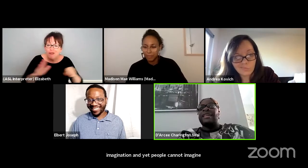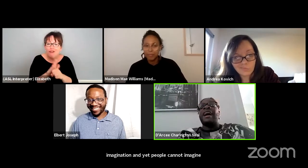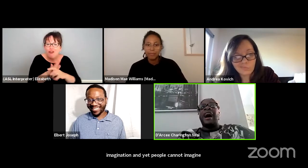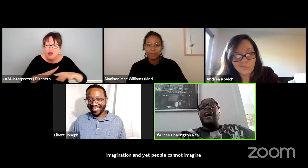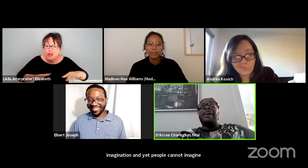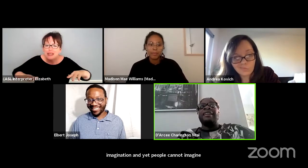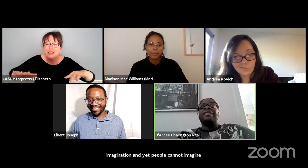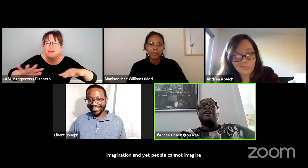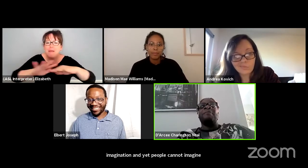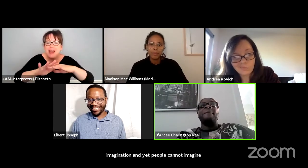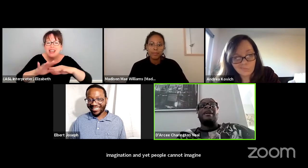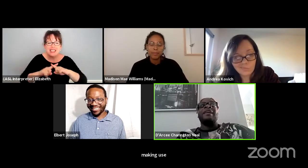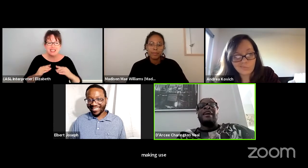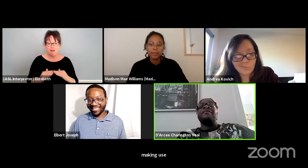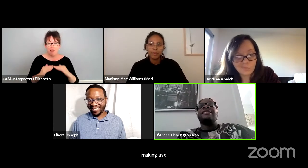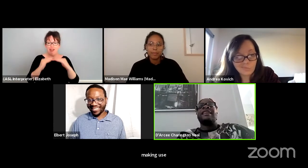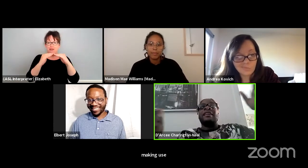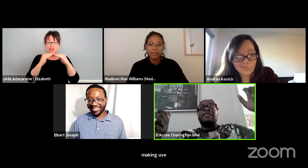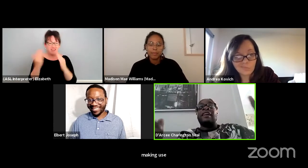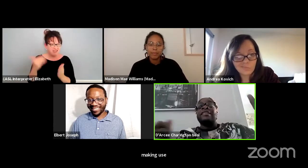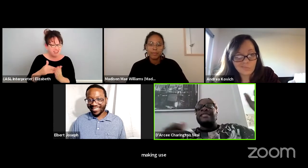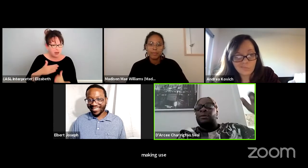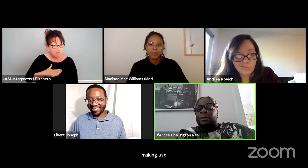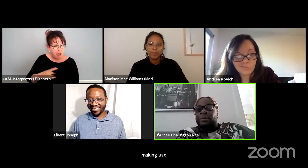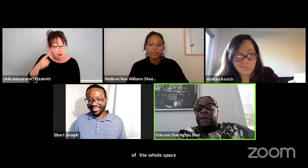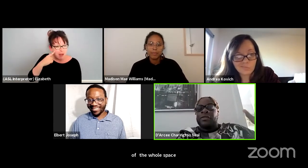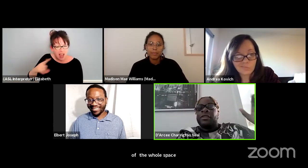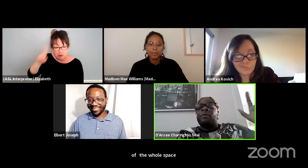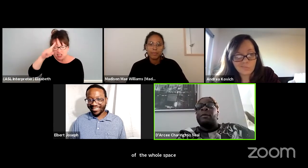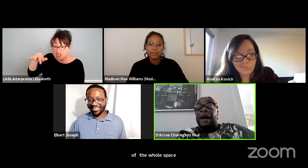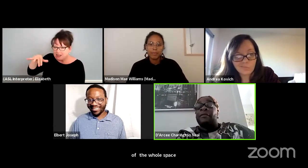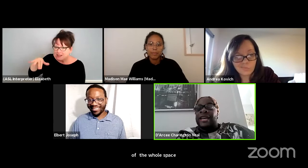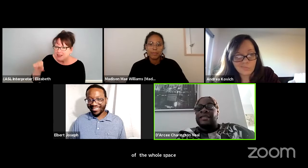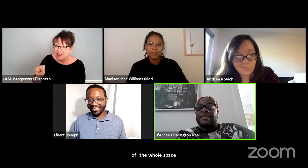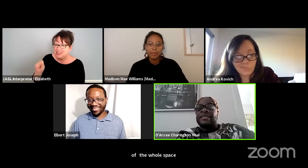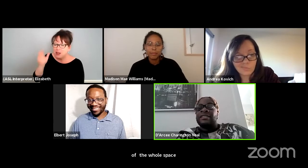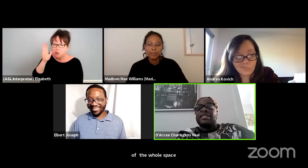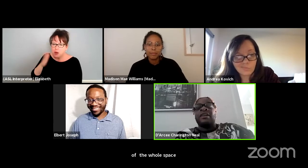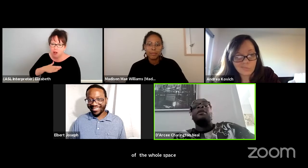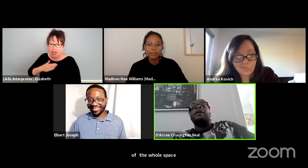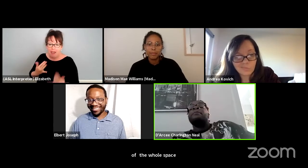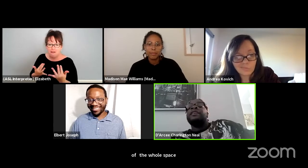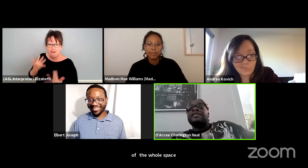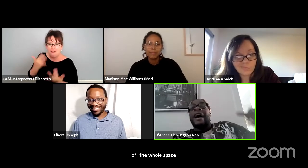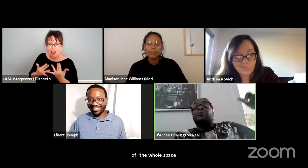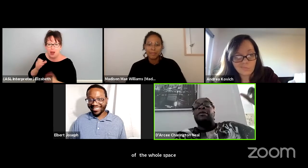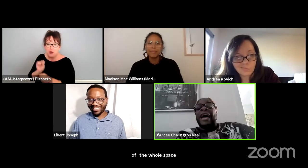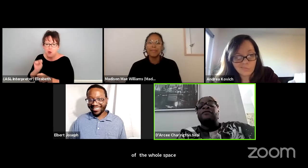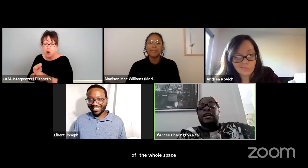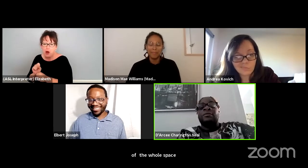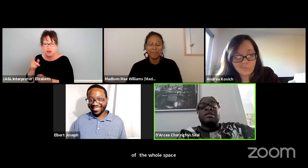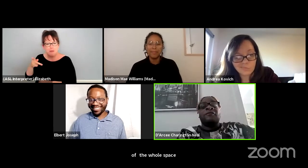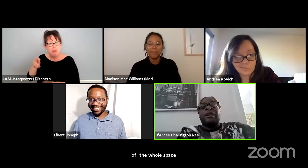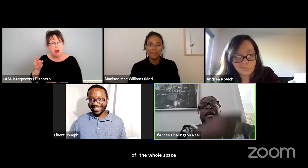Like I, you know, in my mind I was like, yes there were there will be pyrotechnics in this show because I would have WD-40